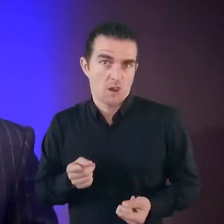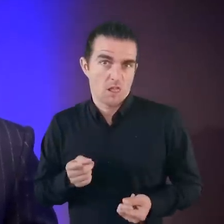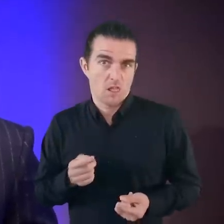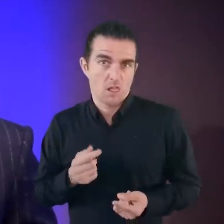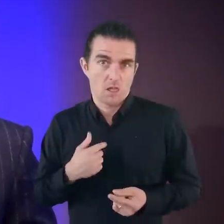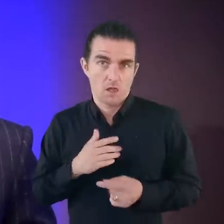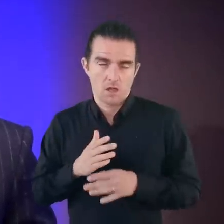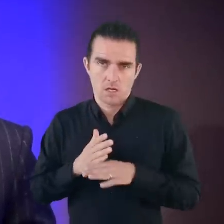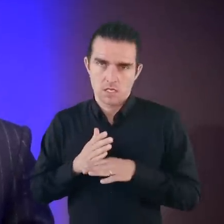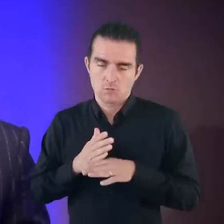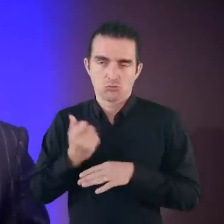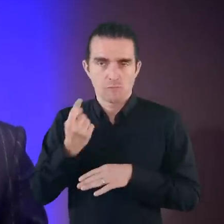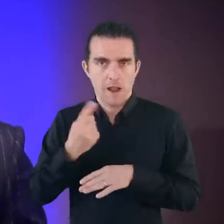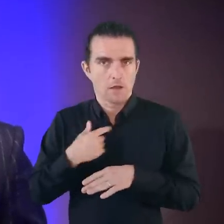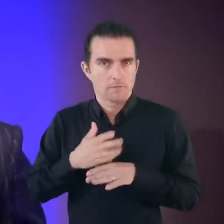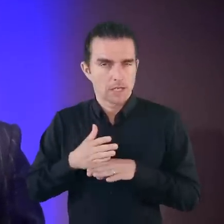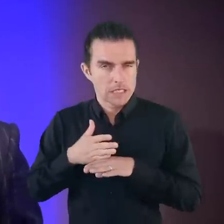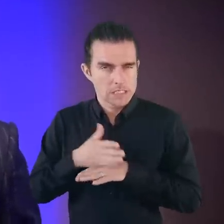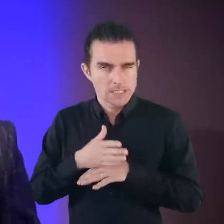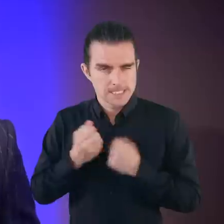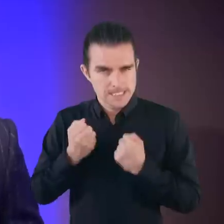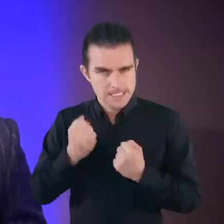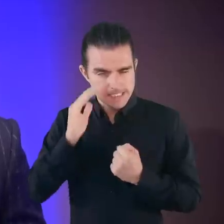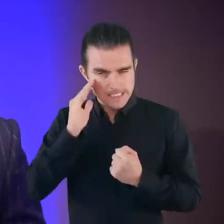potentially if I worked hard and persevered at something.